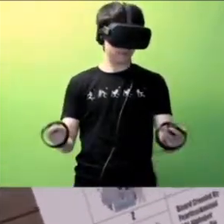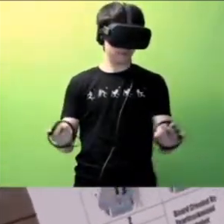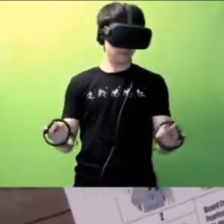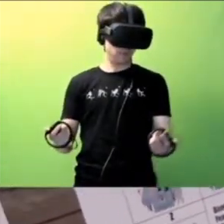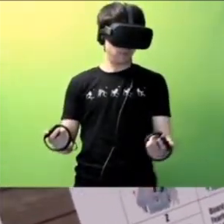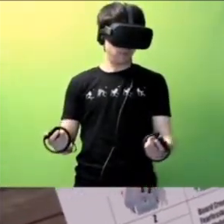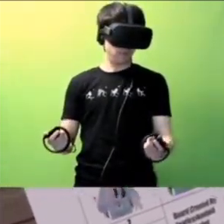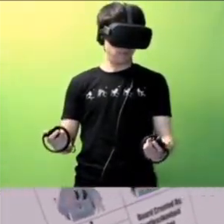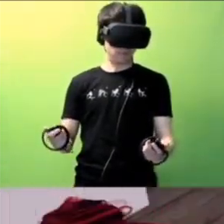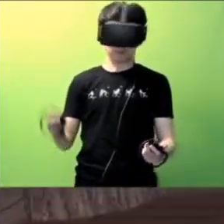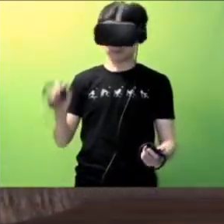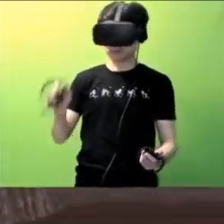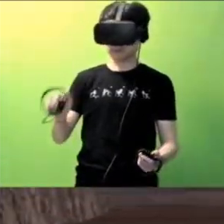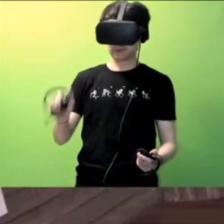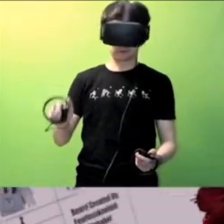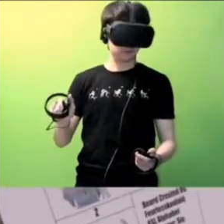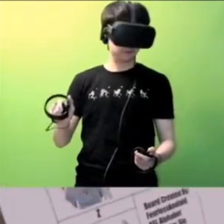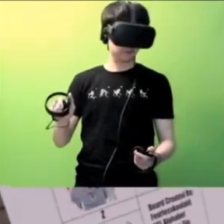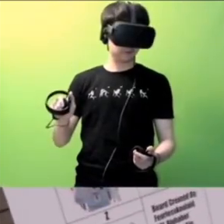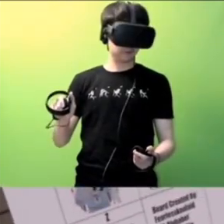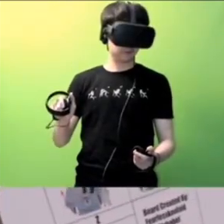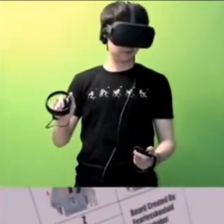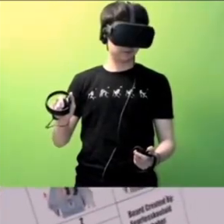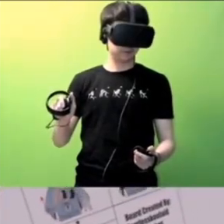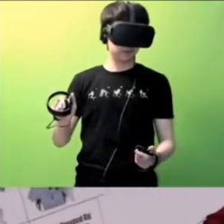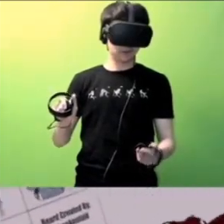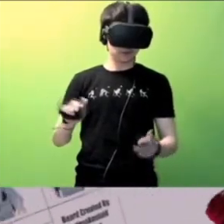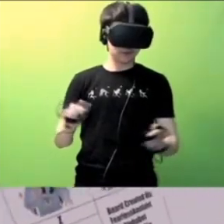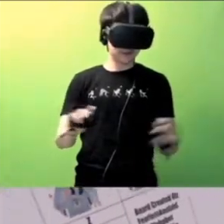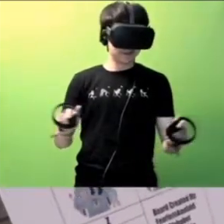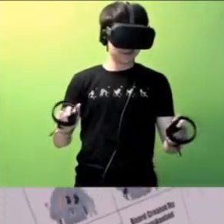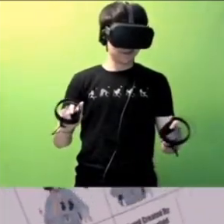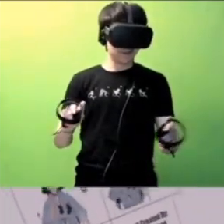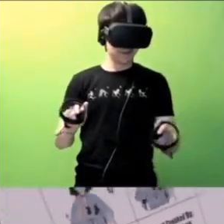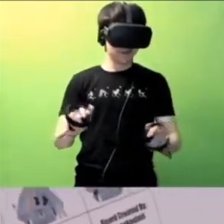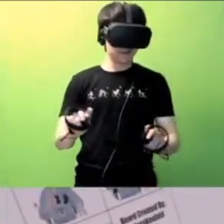Oh, he is the Deaf YouTuber!